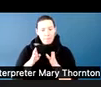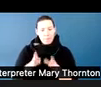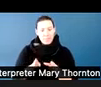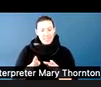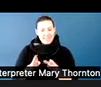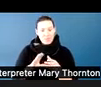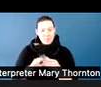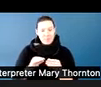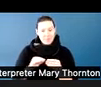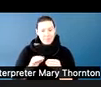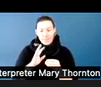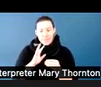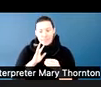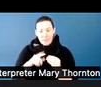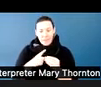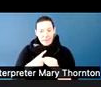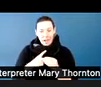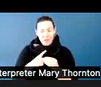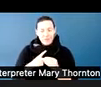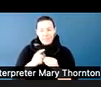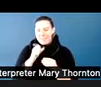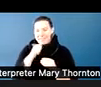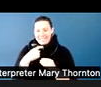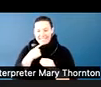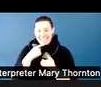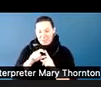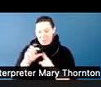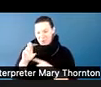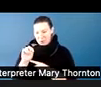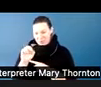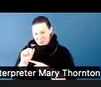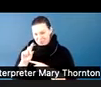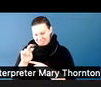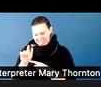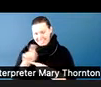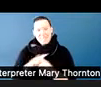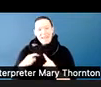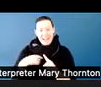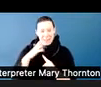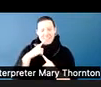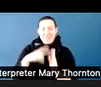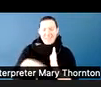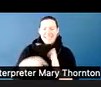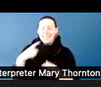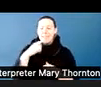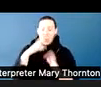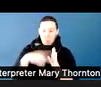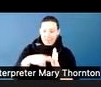they didn't say reading, but I'm going to say reading-- reading a book. And normally, I would say, what are you reading? Do you like it?